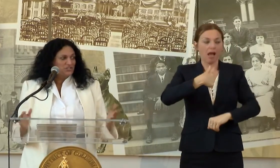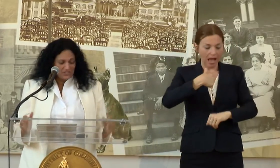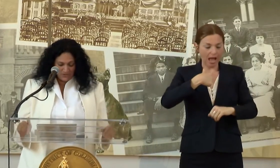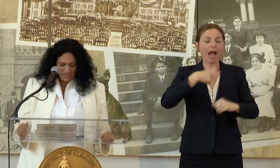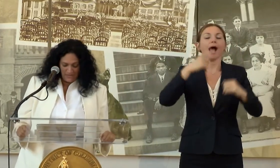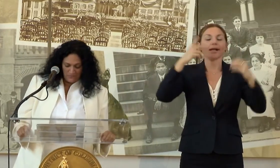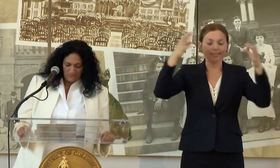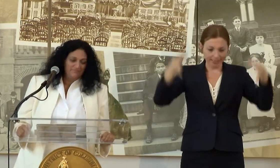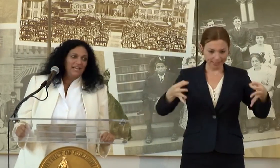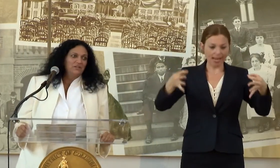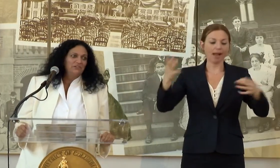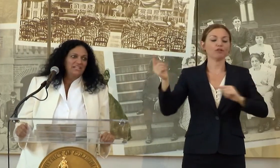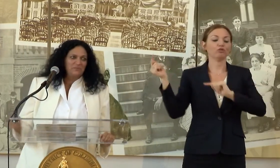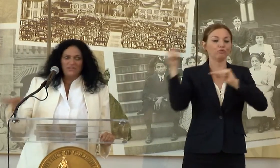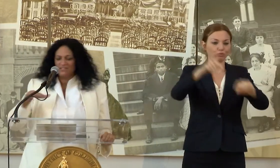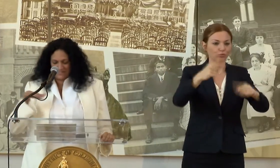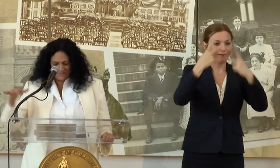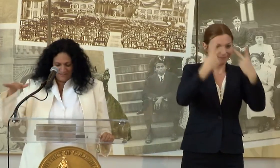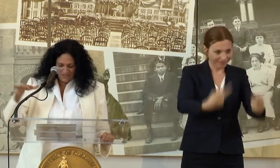WHICH UNTIL THEN I HAD ONLY EXPERIENCED, YOU